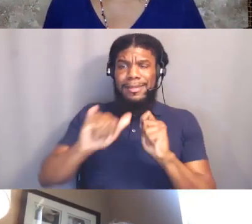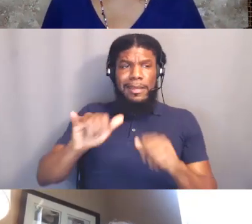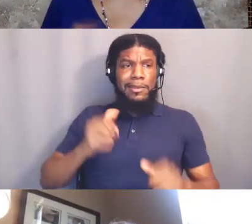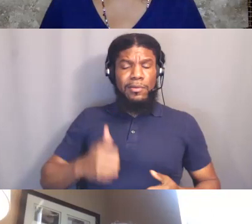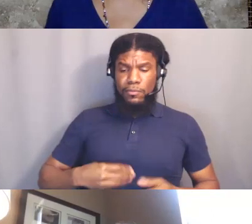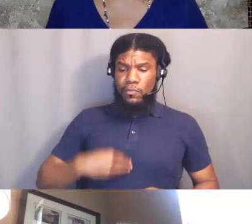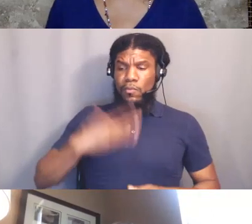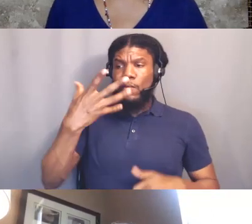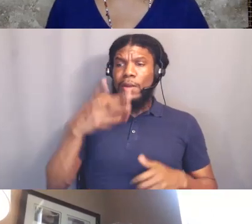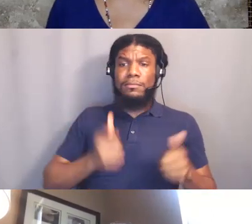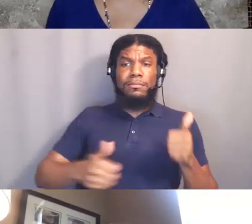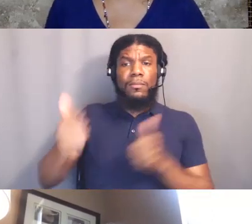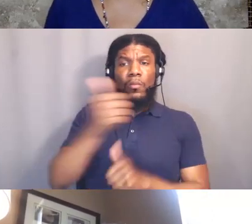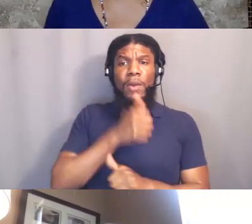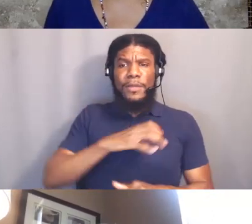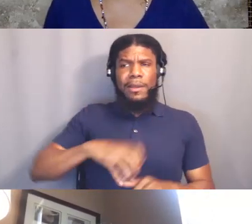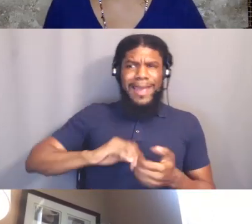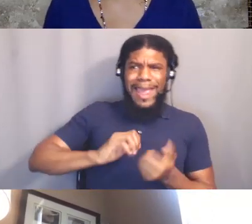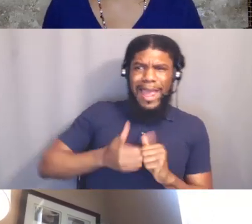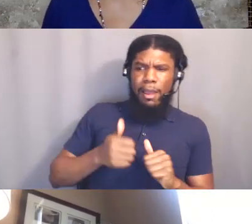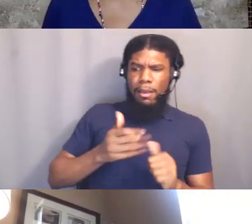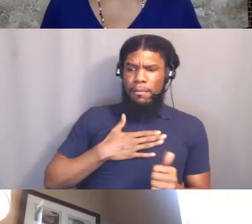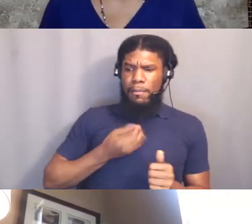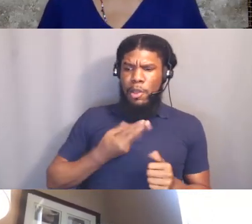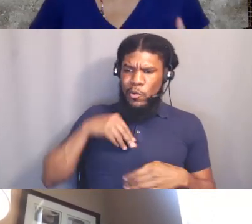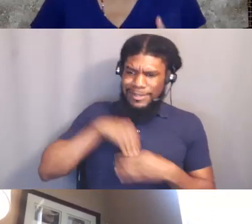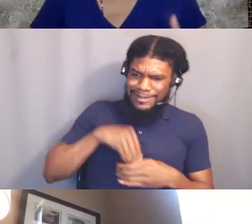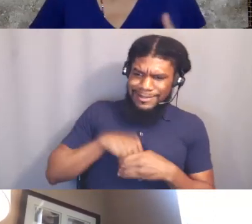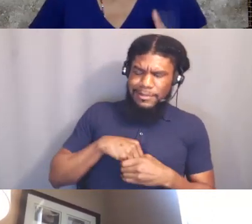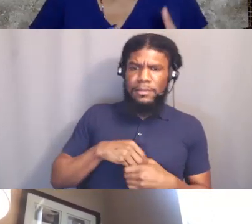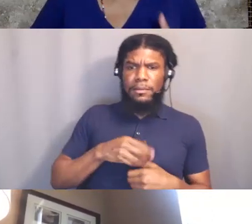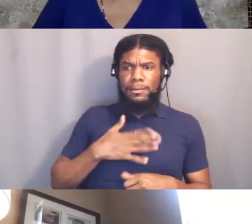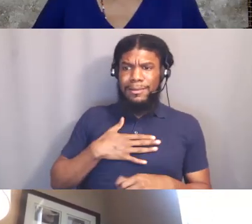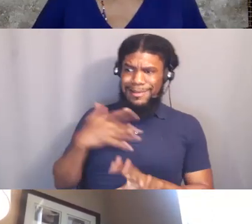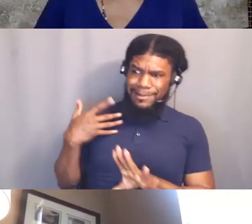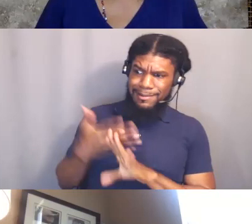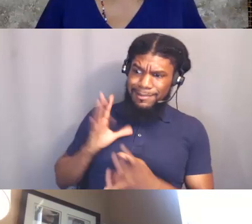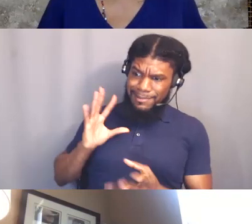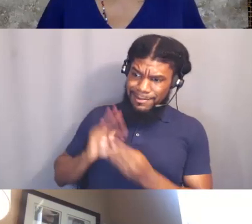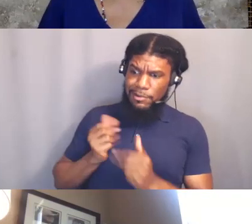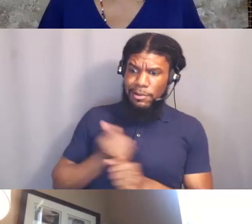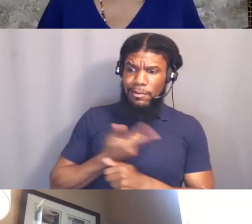So I'd love for others to hop in and how does that then gel with Black Power, right?